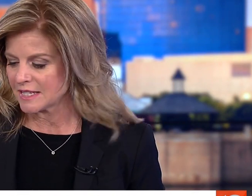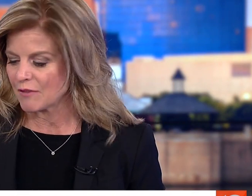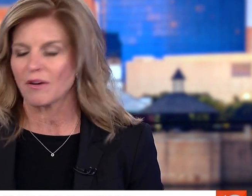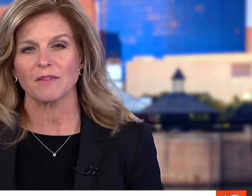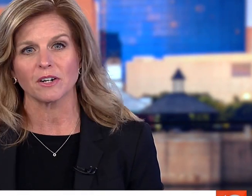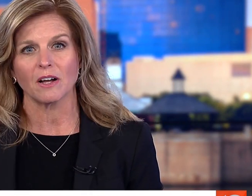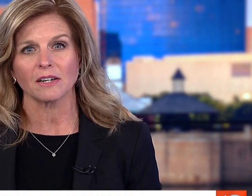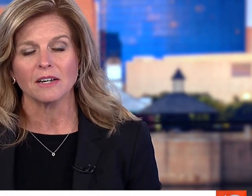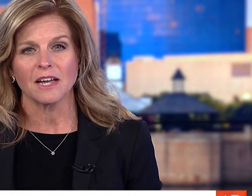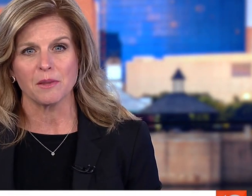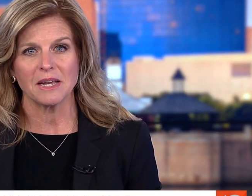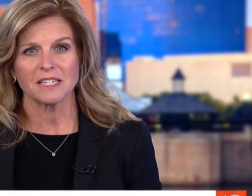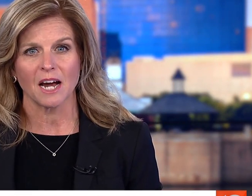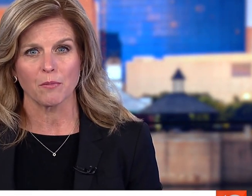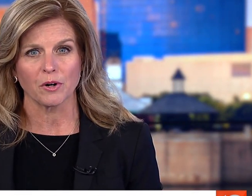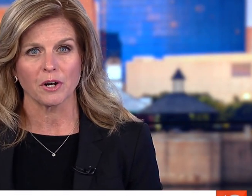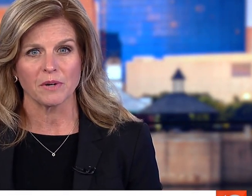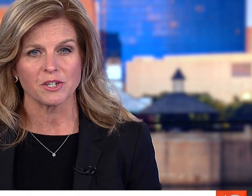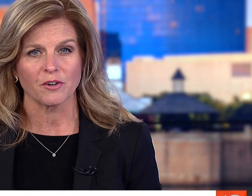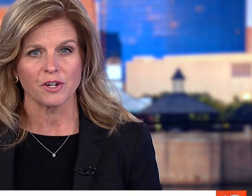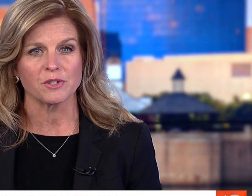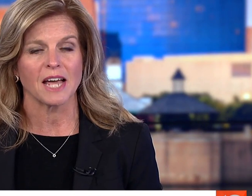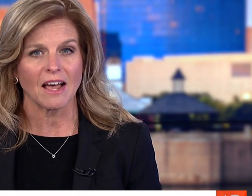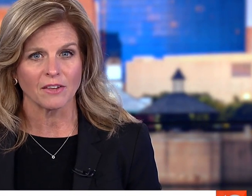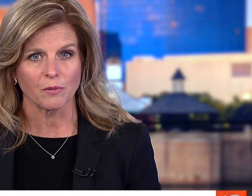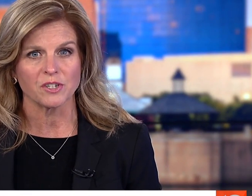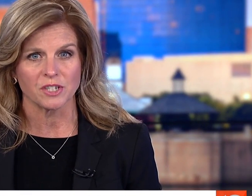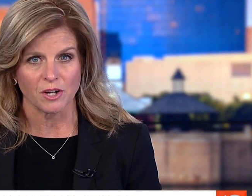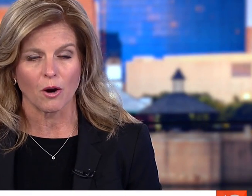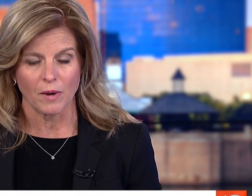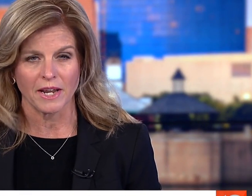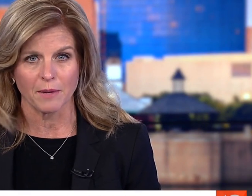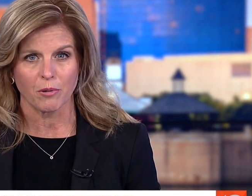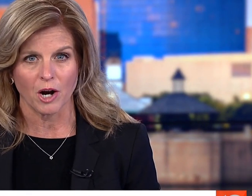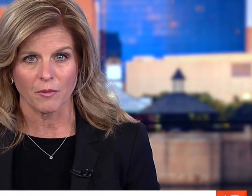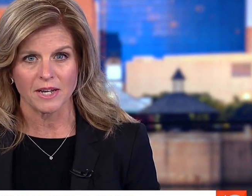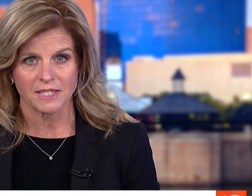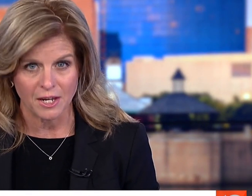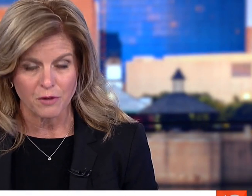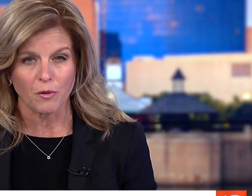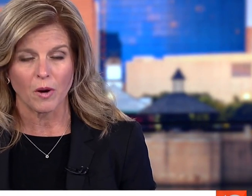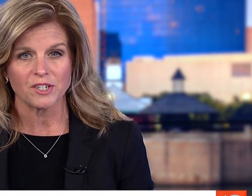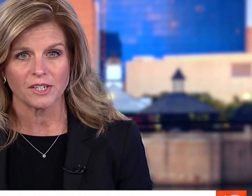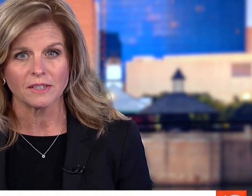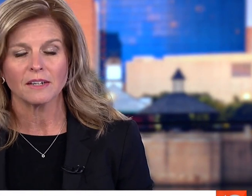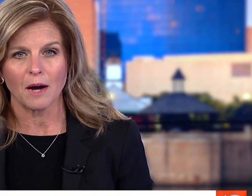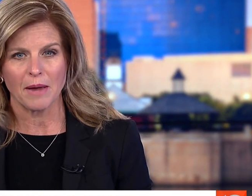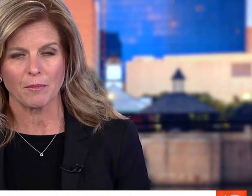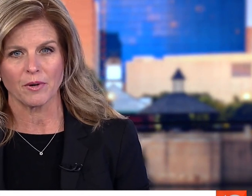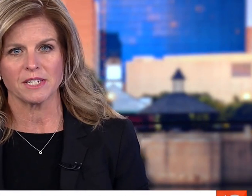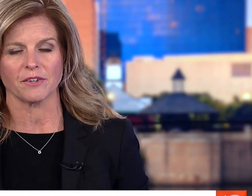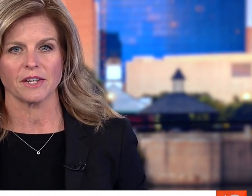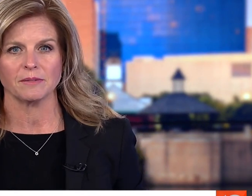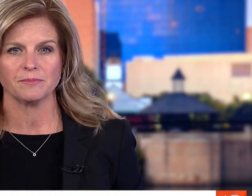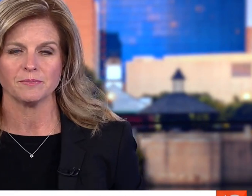WE'RE GOING TO WRAP UP ALL THIS INFORMATION AND PROVIDE YOU DETAILS NOT ONLY ON OUR WEBSITE BUT ALSO WHEN OUR NEWS BEGINS AT